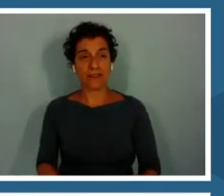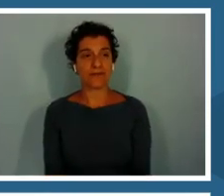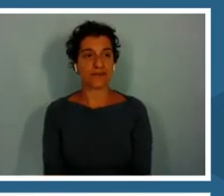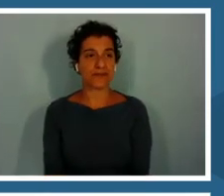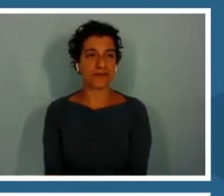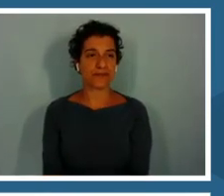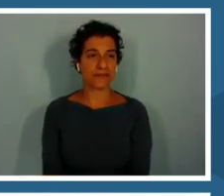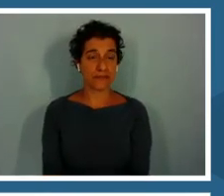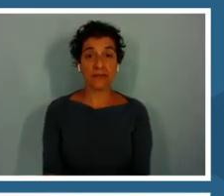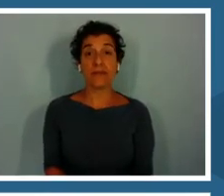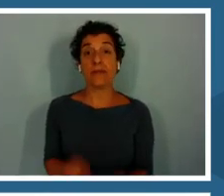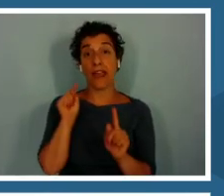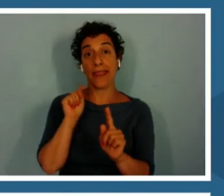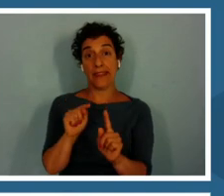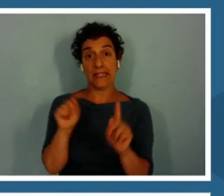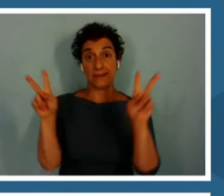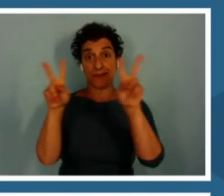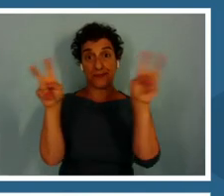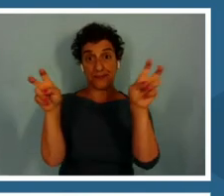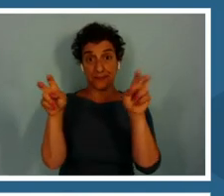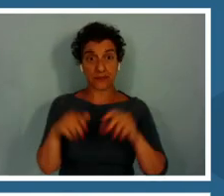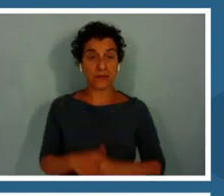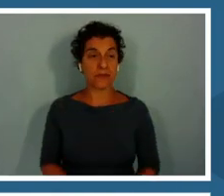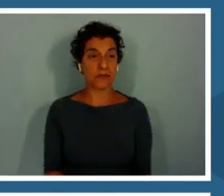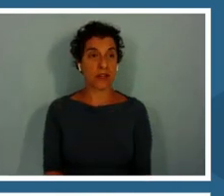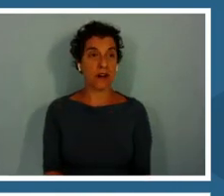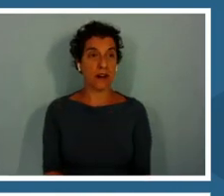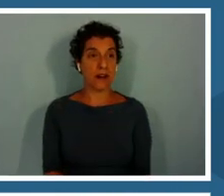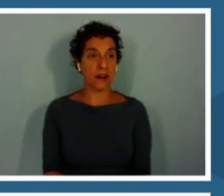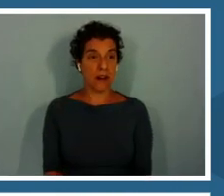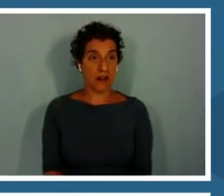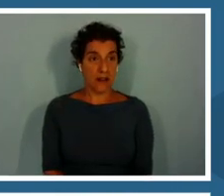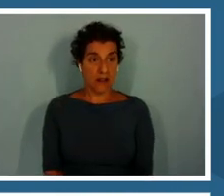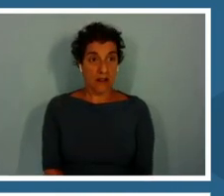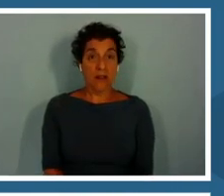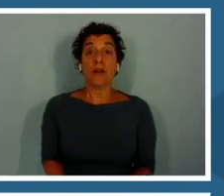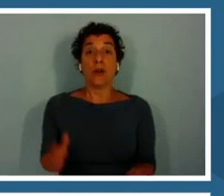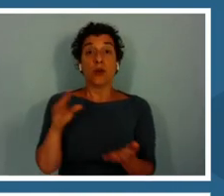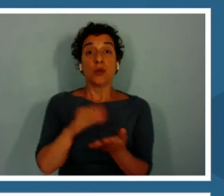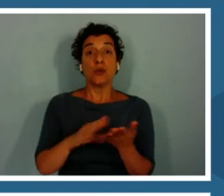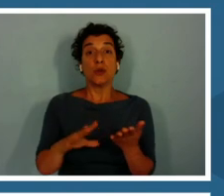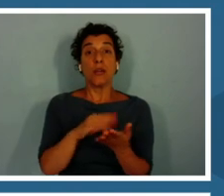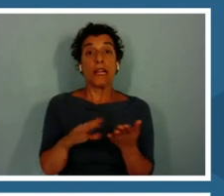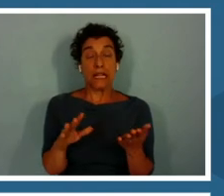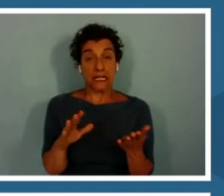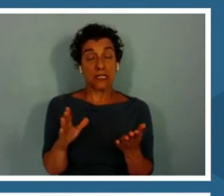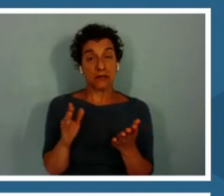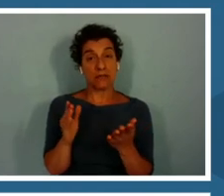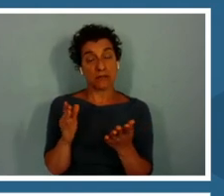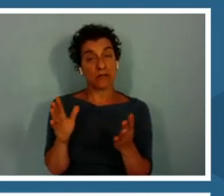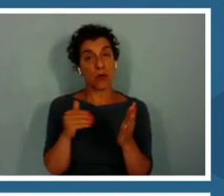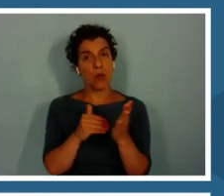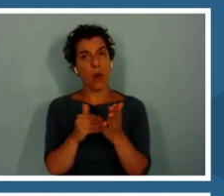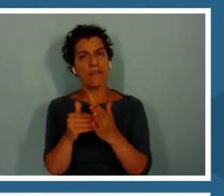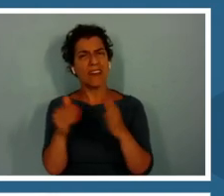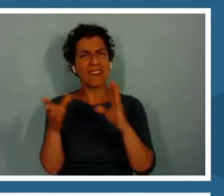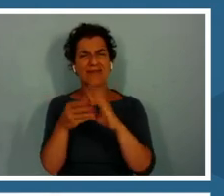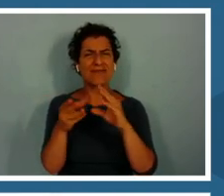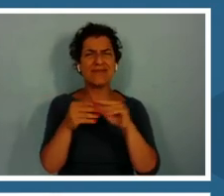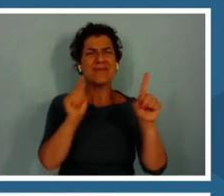This prompt is often -- students are hearing about myths or misconceptions or misunderstandings